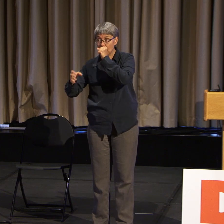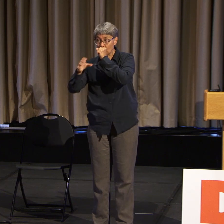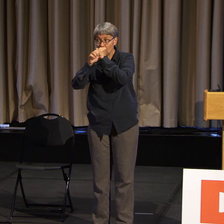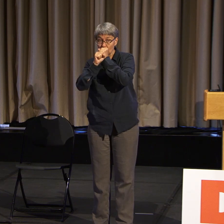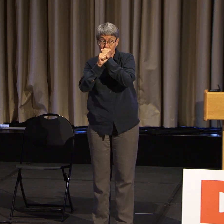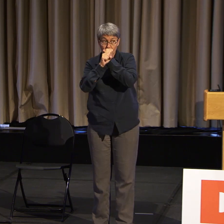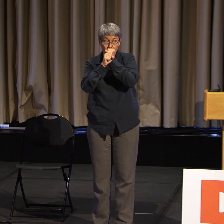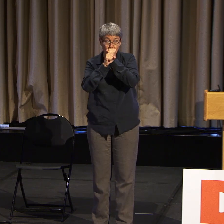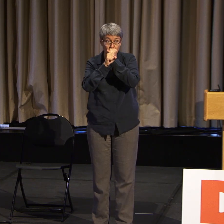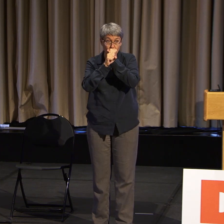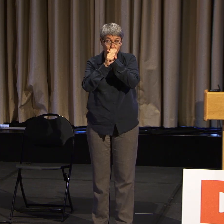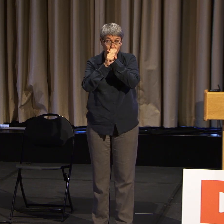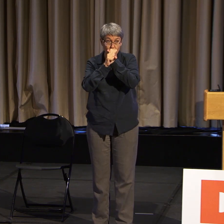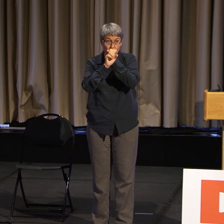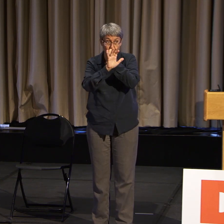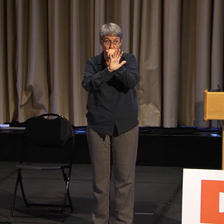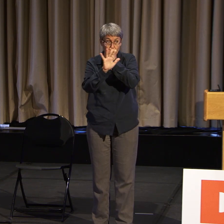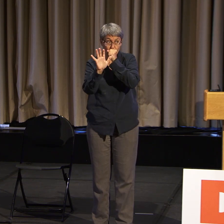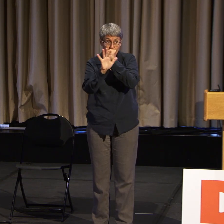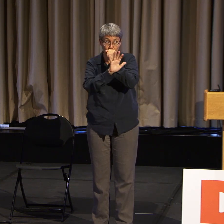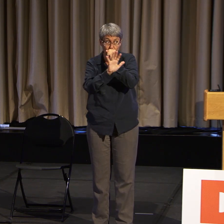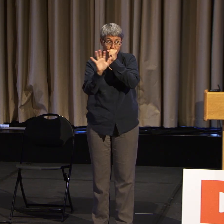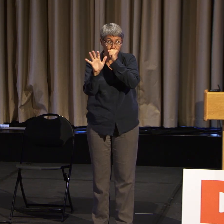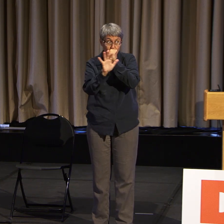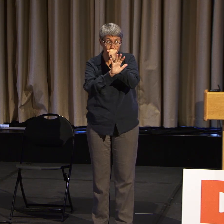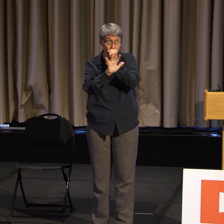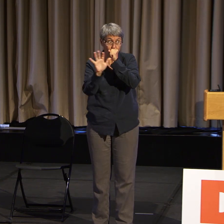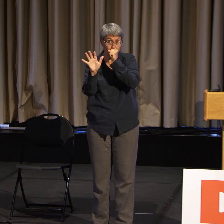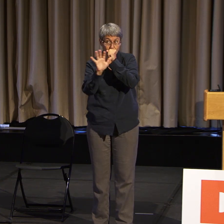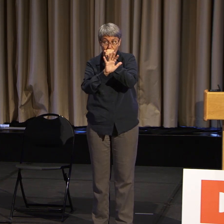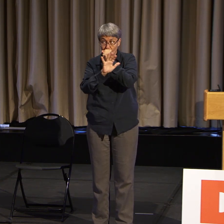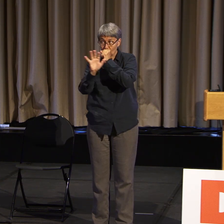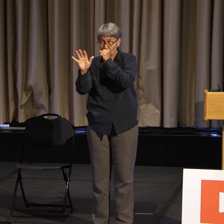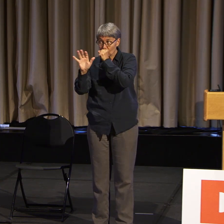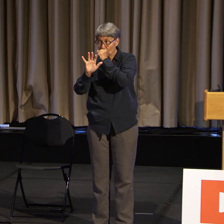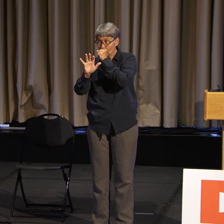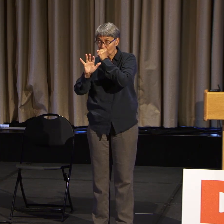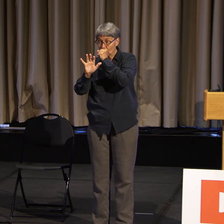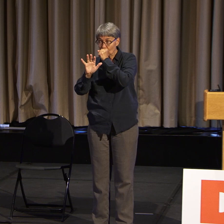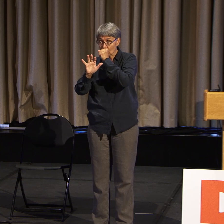You know why? Because a lot of our community is deep into the church,